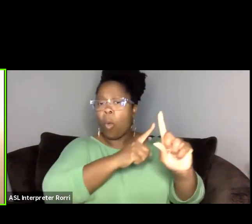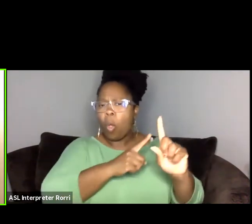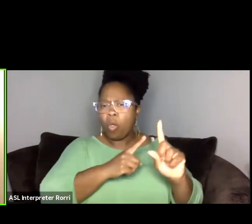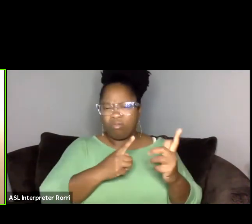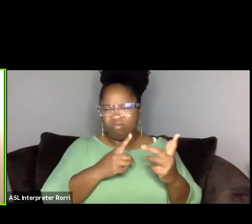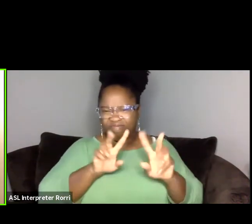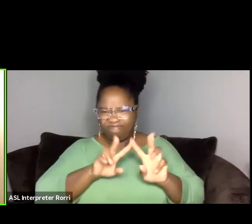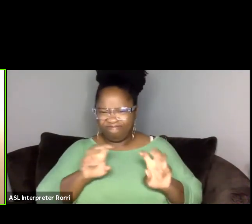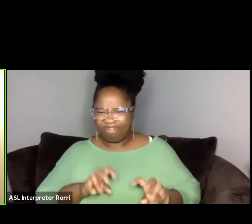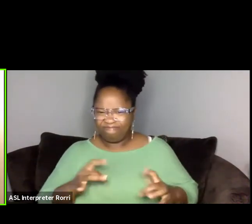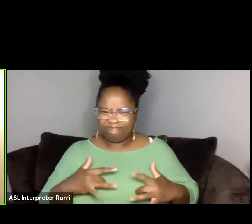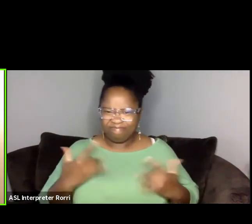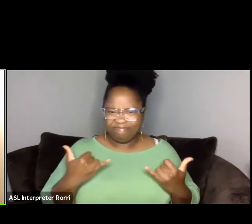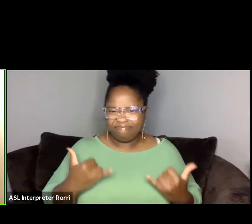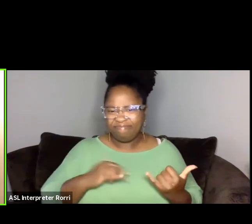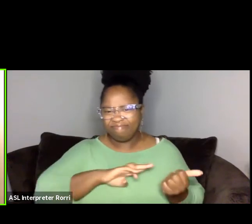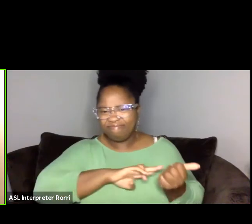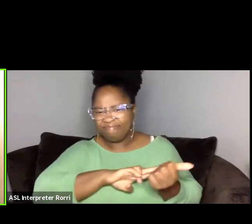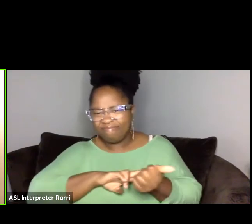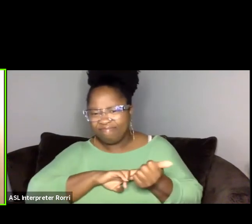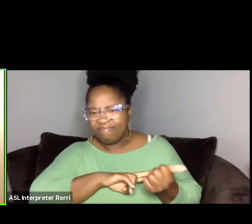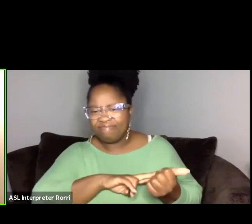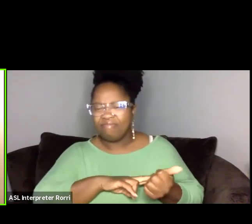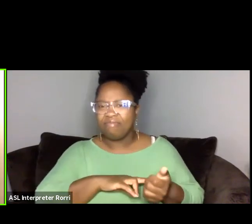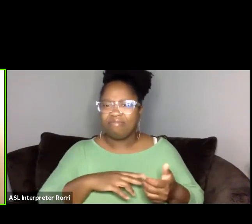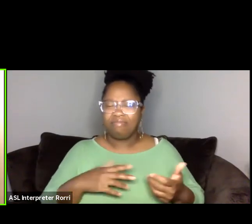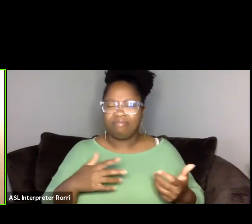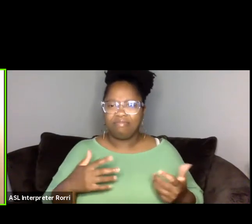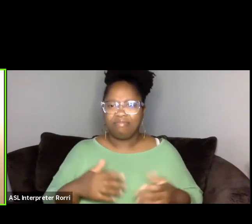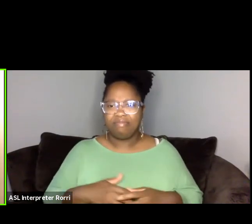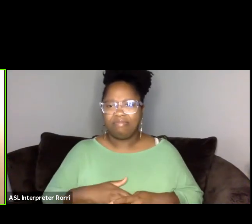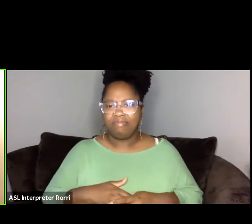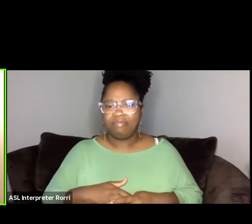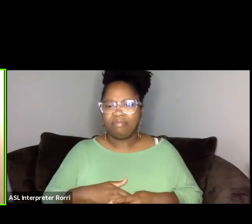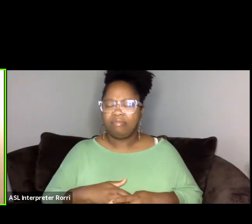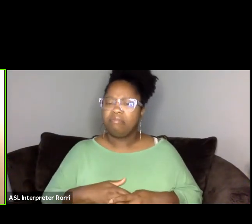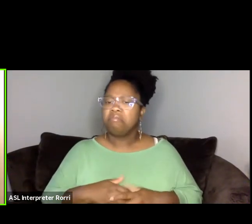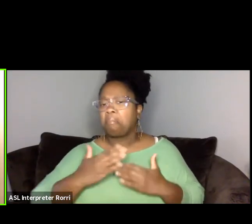what our path forwards might look like if we were